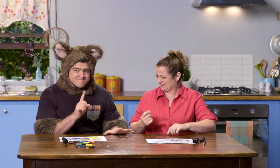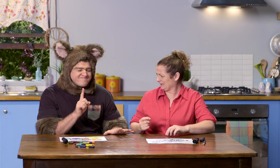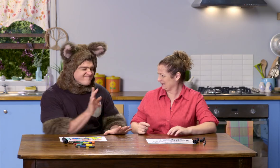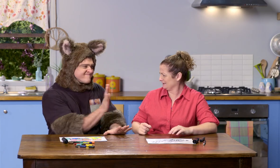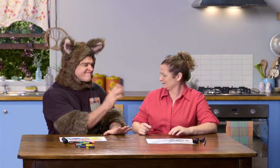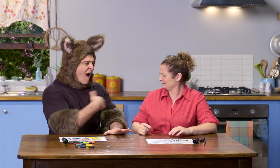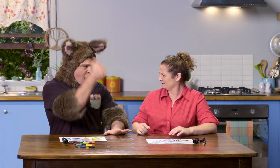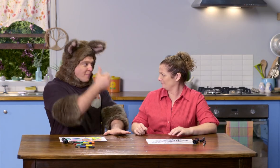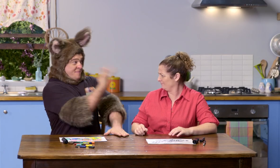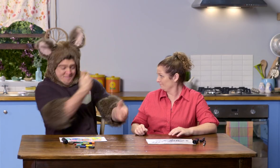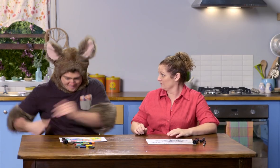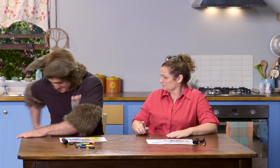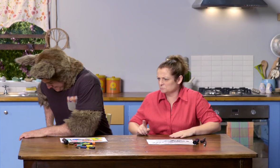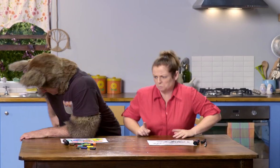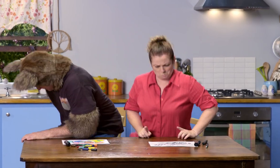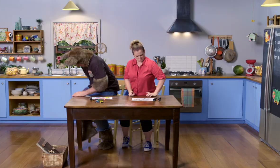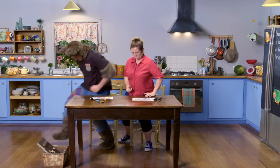(GASPS) I know, Sally. Quick, come with me.